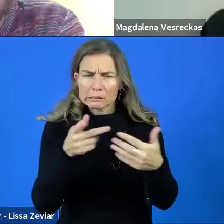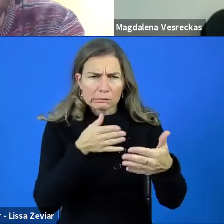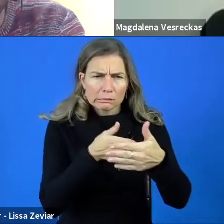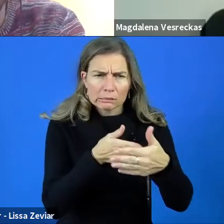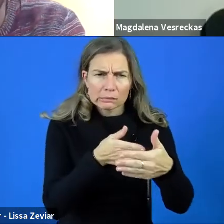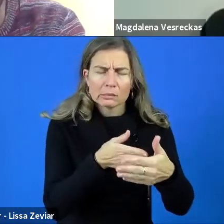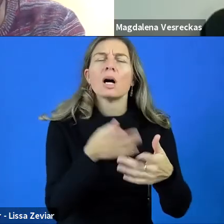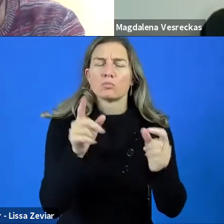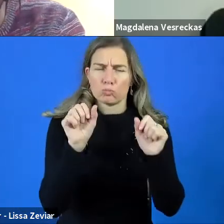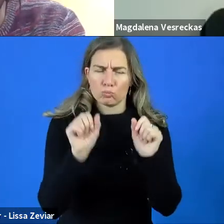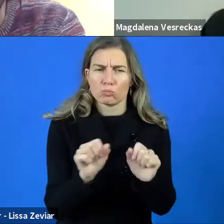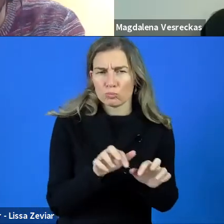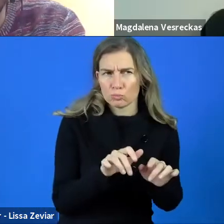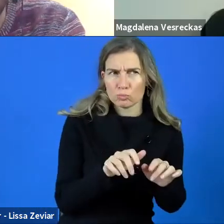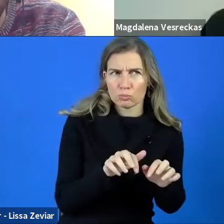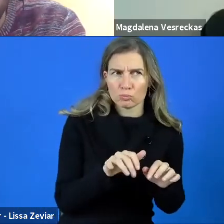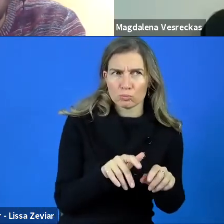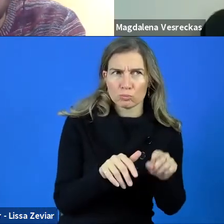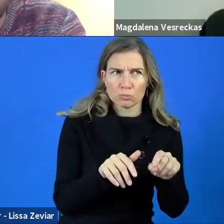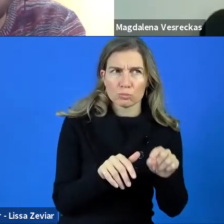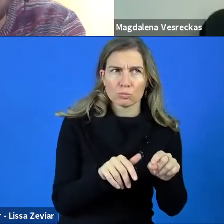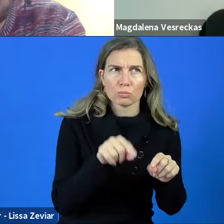and our colleague Raquel will help you to sort them out.